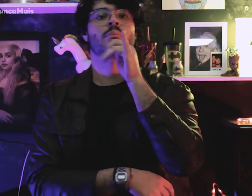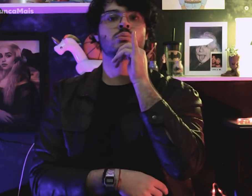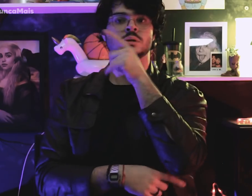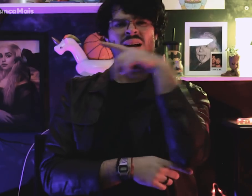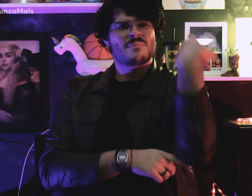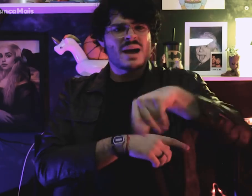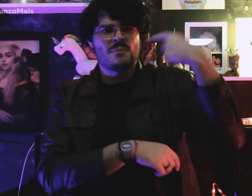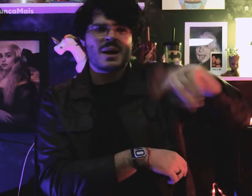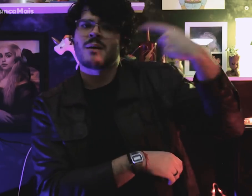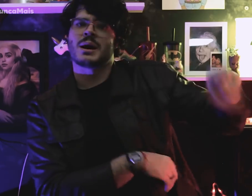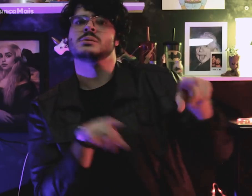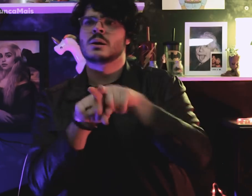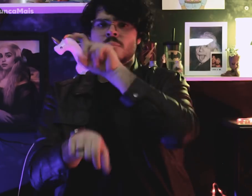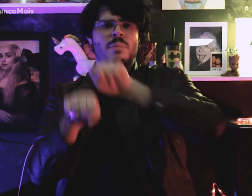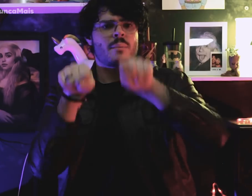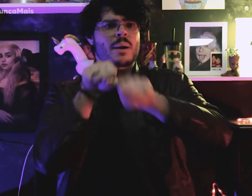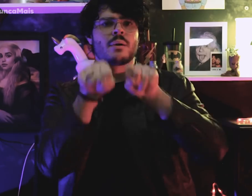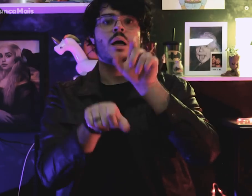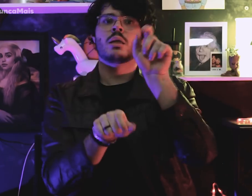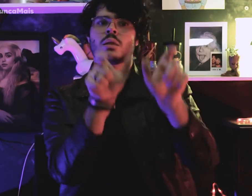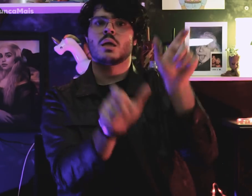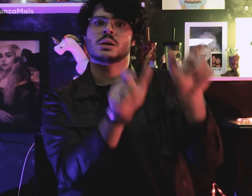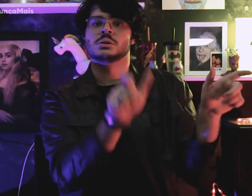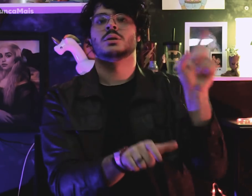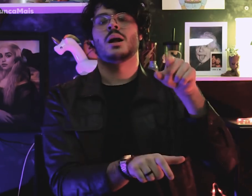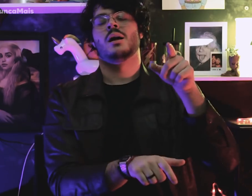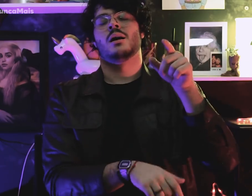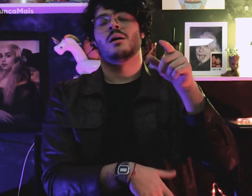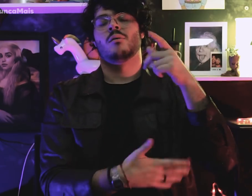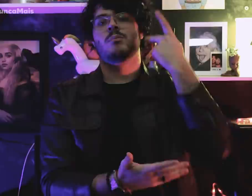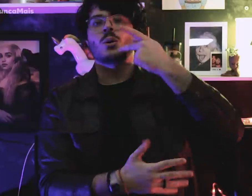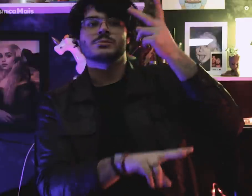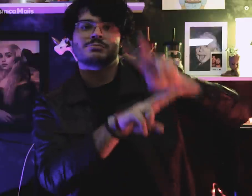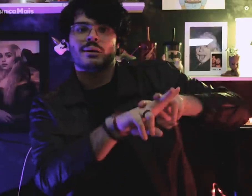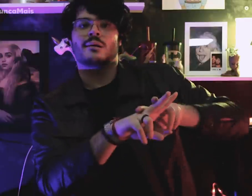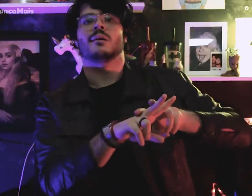como as torturas e os assassinatos de presos políticos.